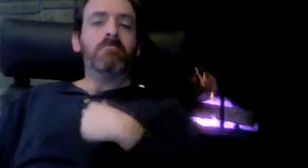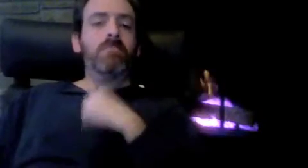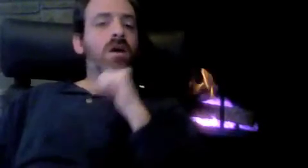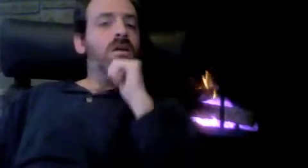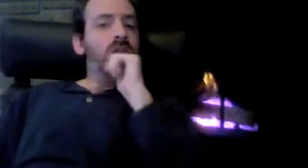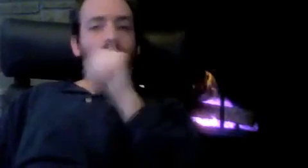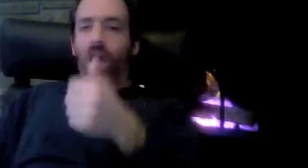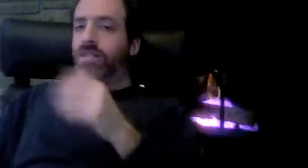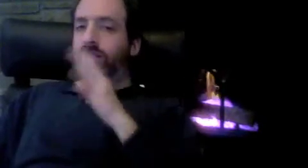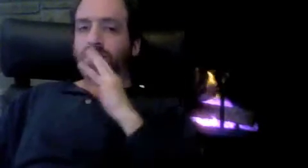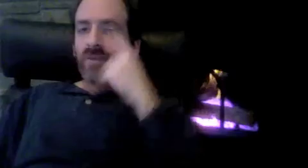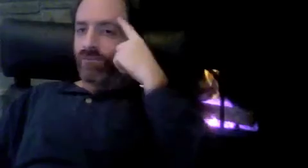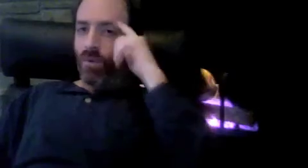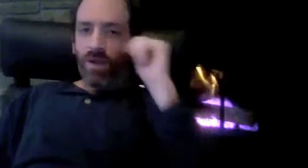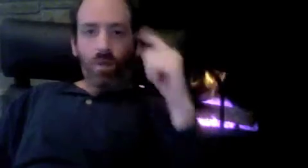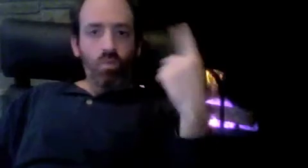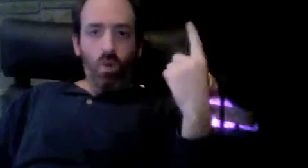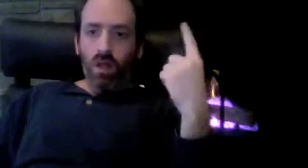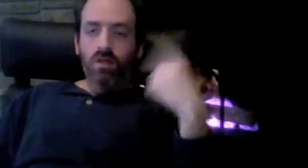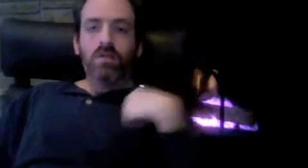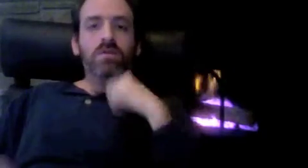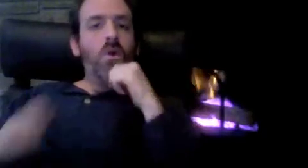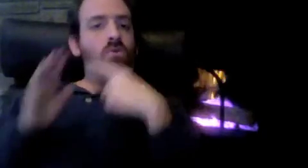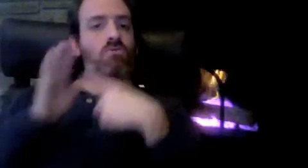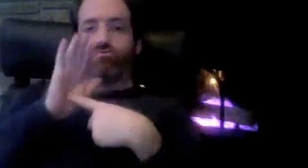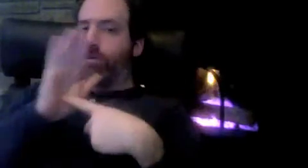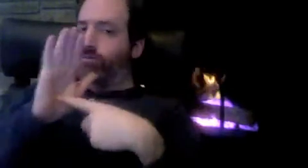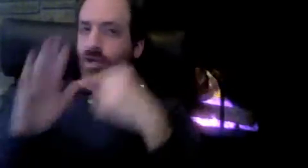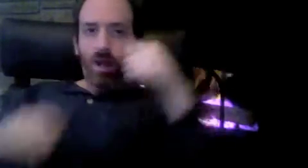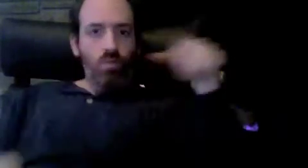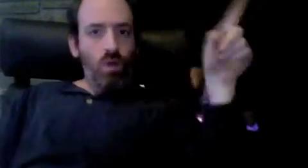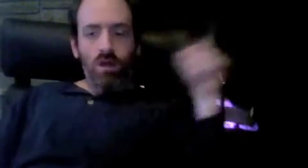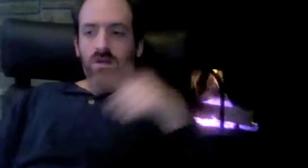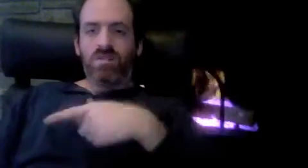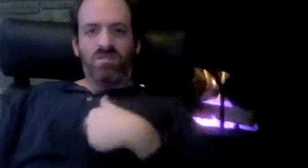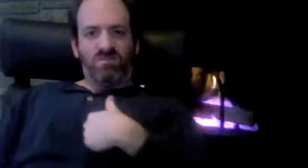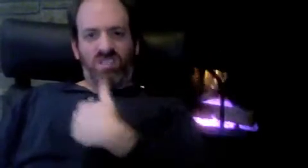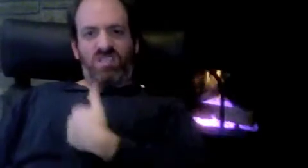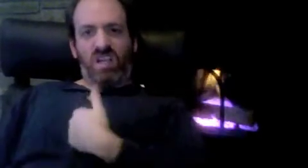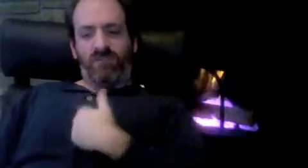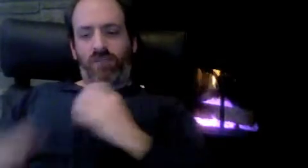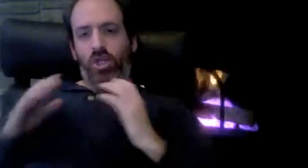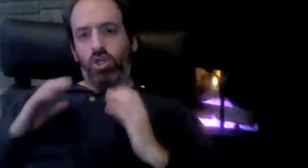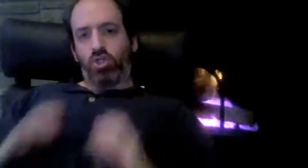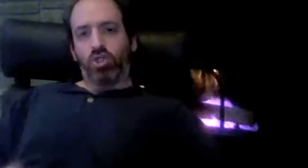Finally, I'd like to close this up. I'm not a lawyer. I'm not speaking for any anyone.